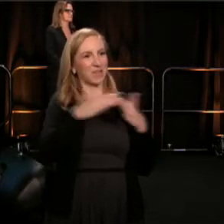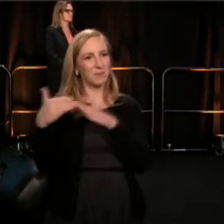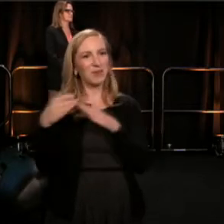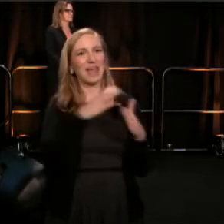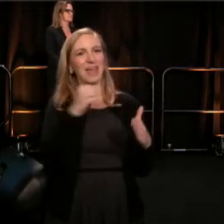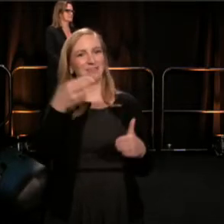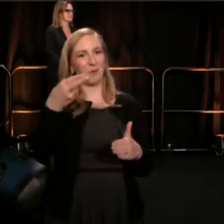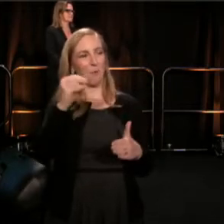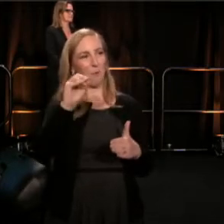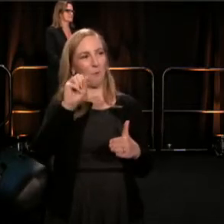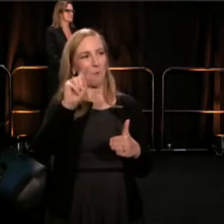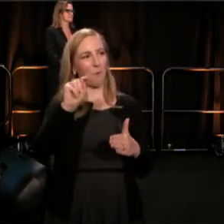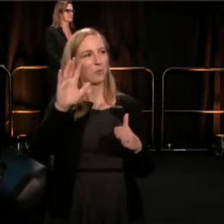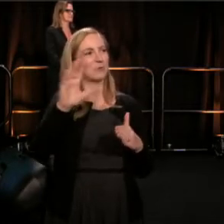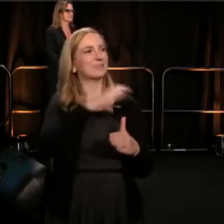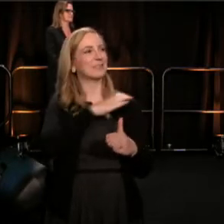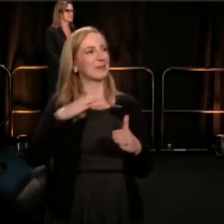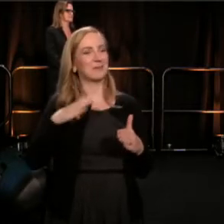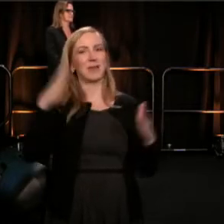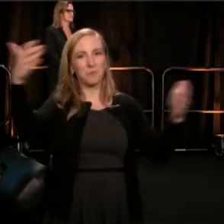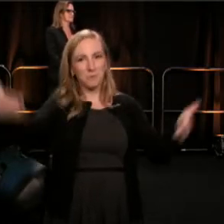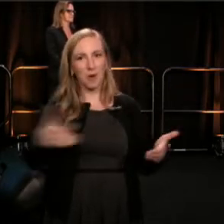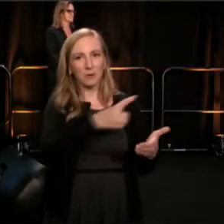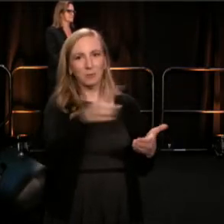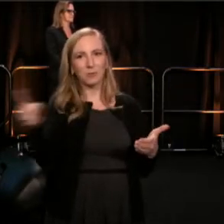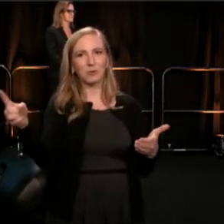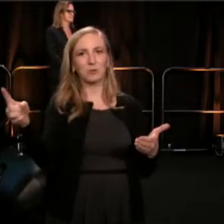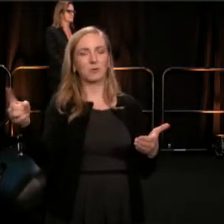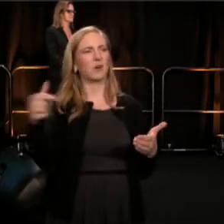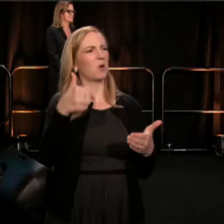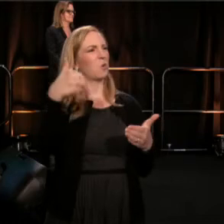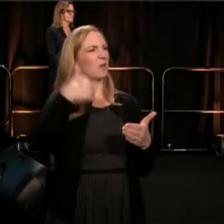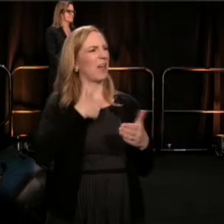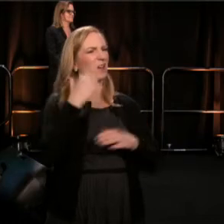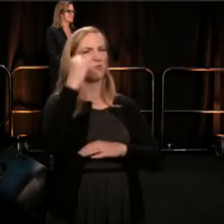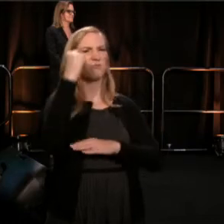We had a whooping, and I believe, record of 52 people serving